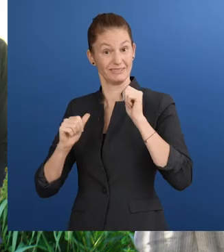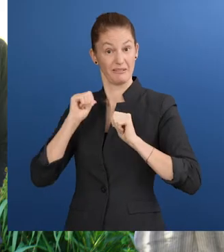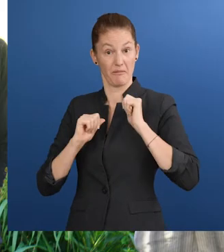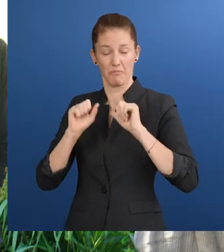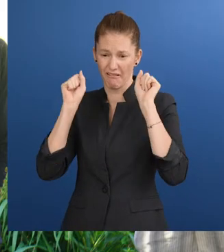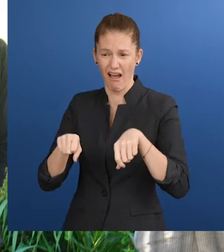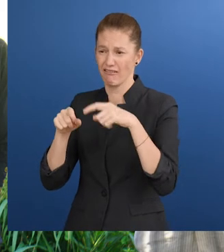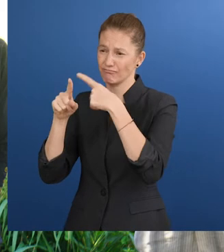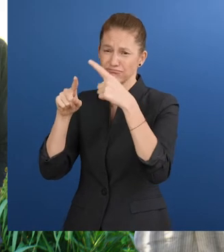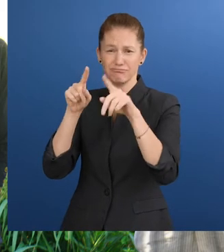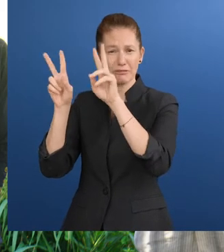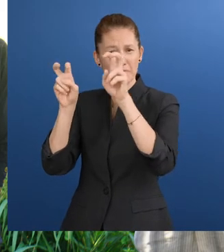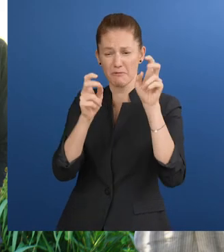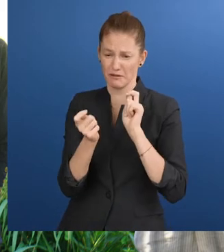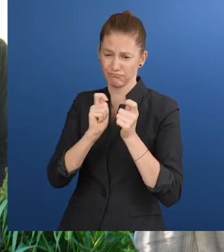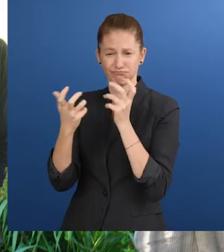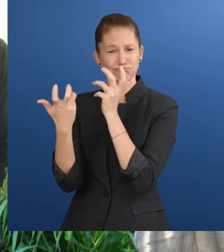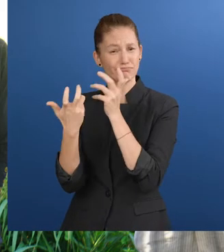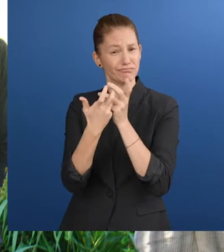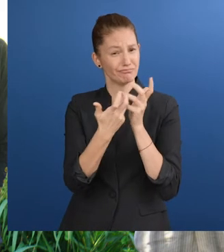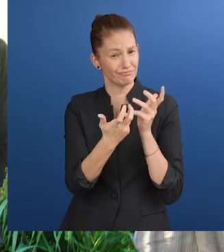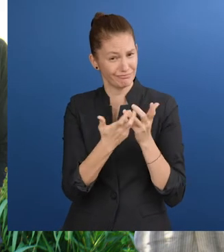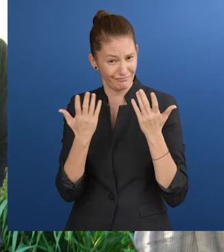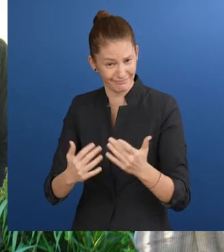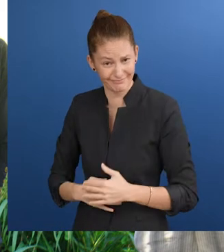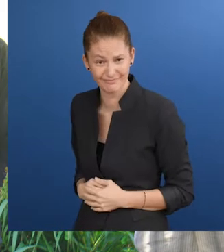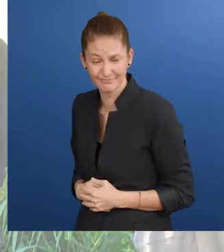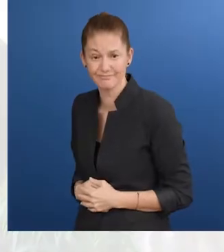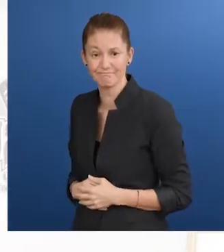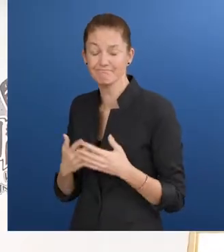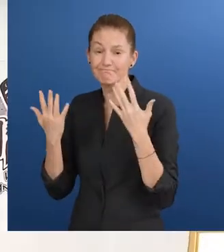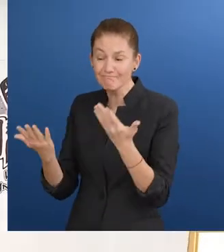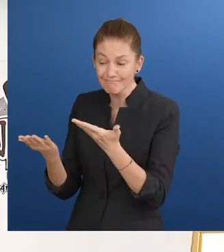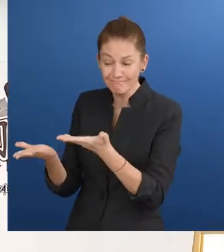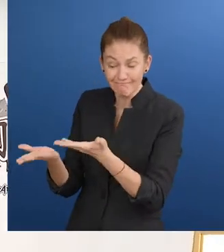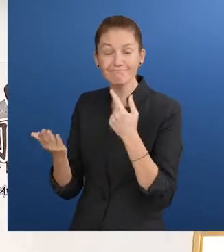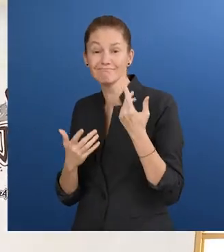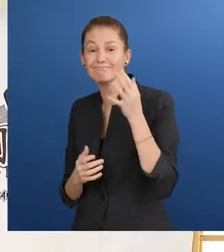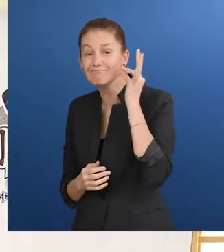can be easily adapted to different types of issues. Mwaka Benson: “Ladies and Gentlemen on behalf of